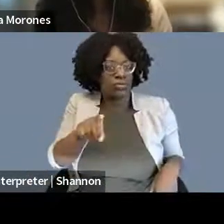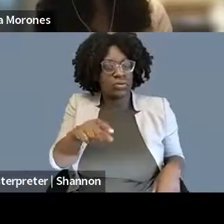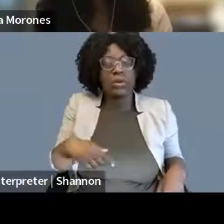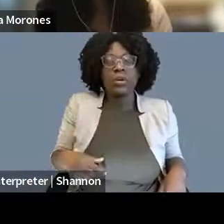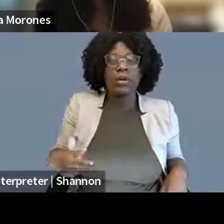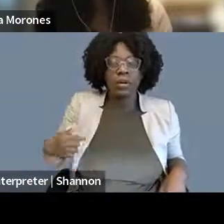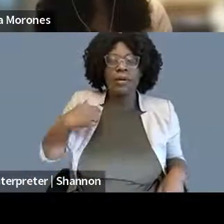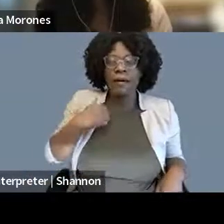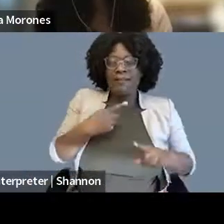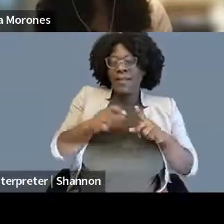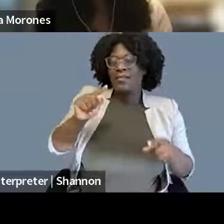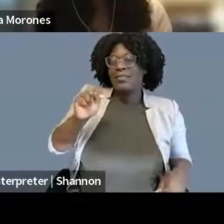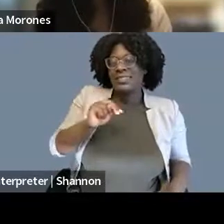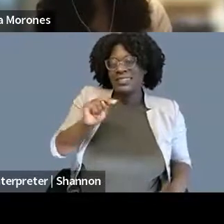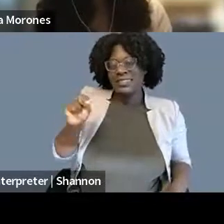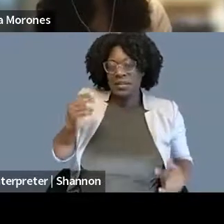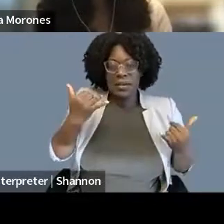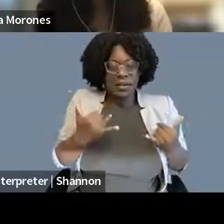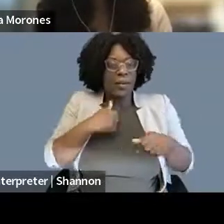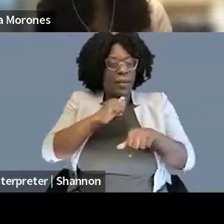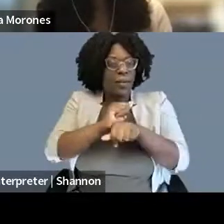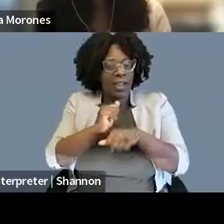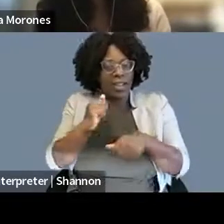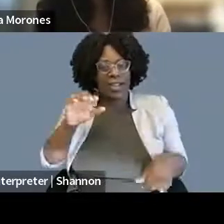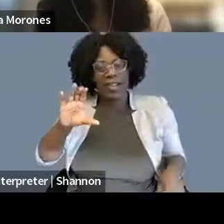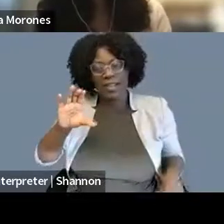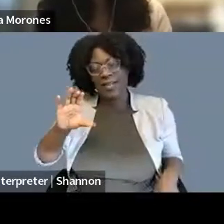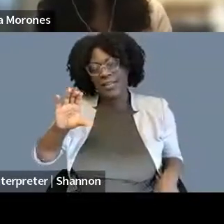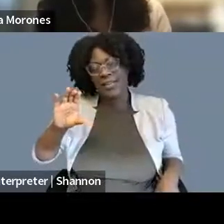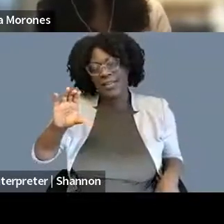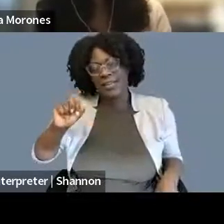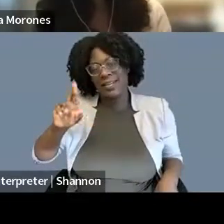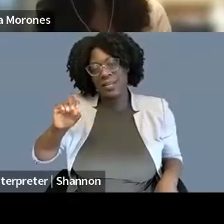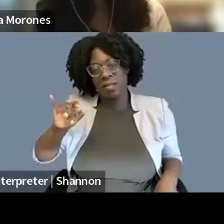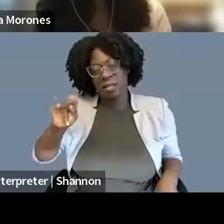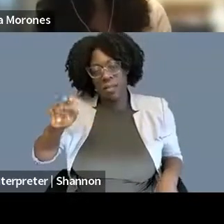I mean, those rights are being besieged in all sorts of ways in all of these states outside of,